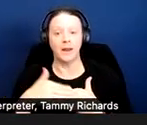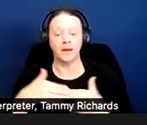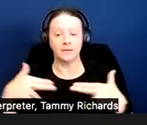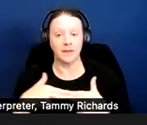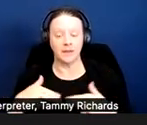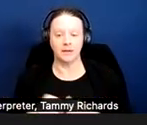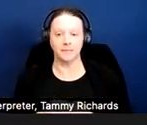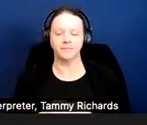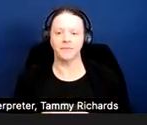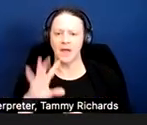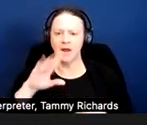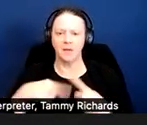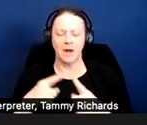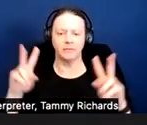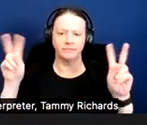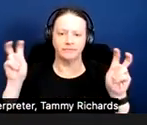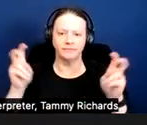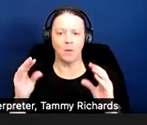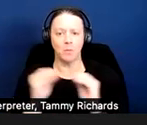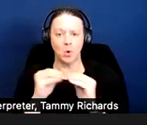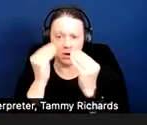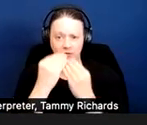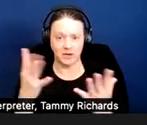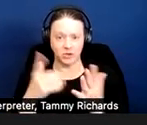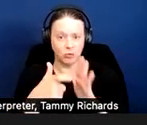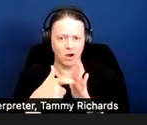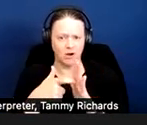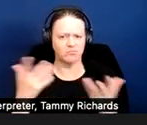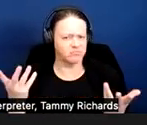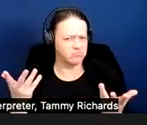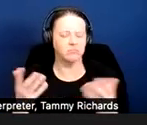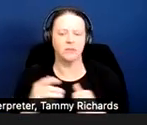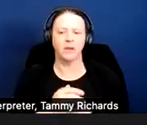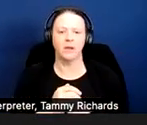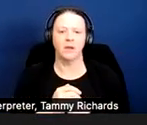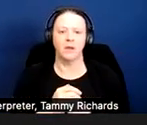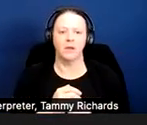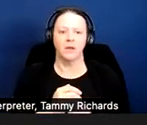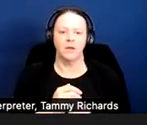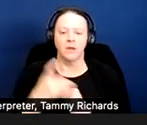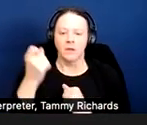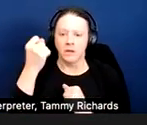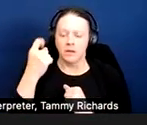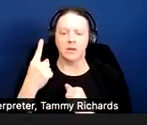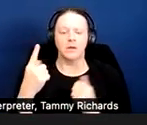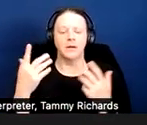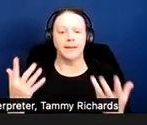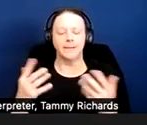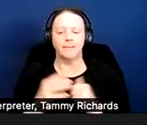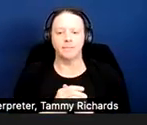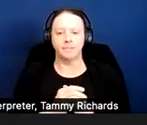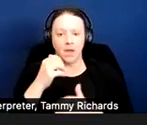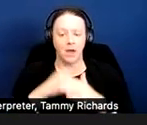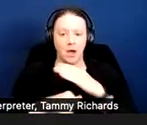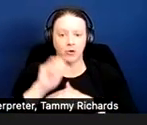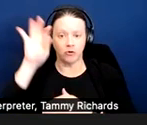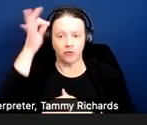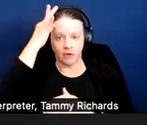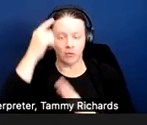So speaking of more information being required, it is advisable under federal law and required